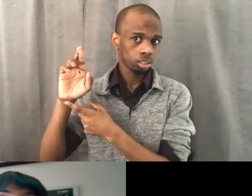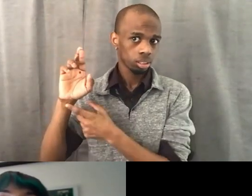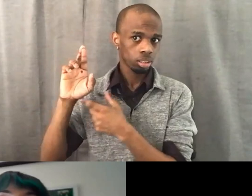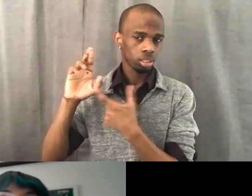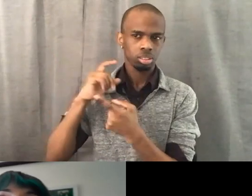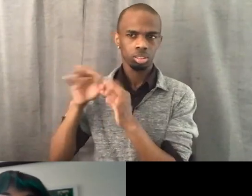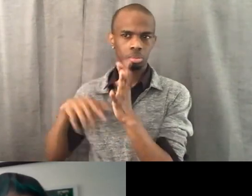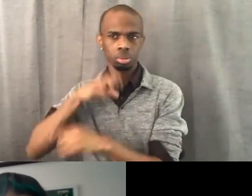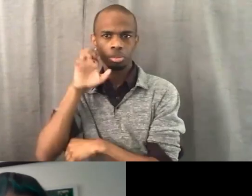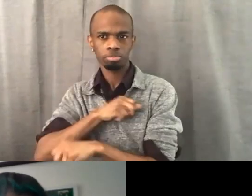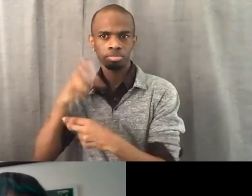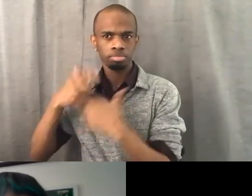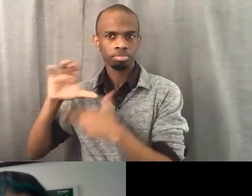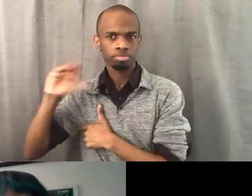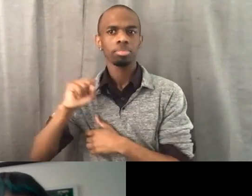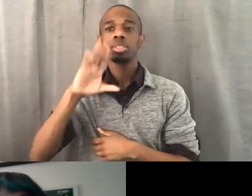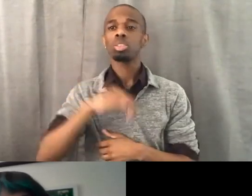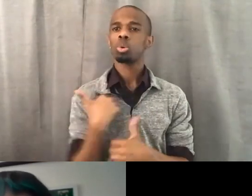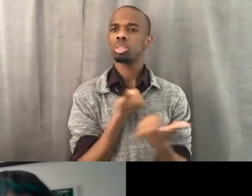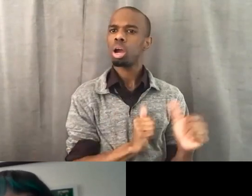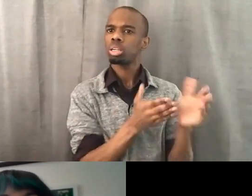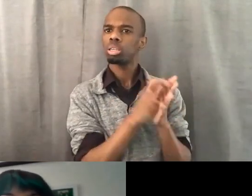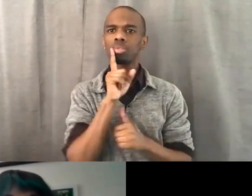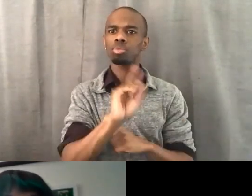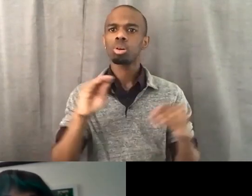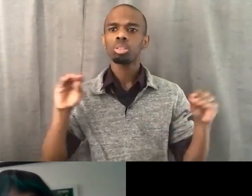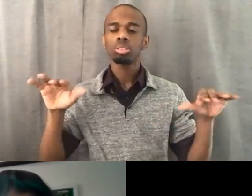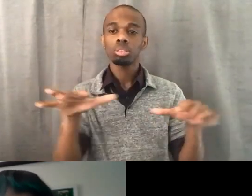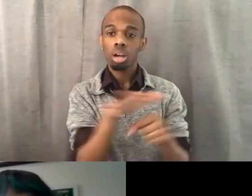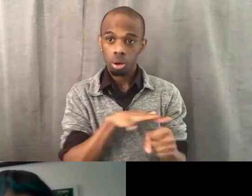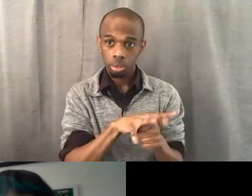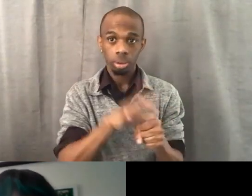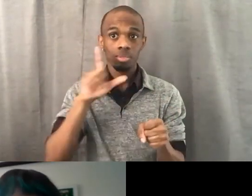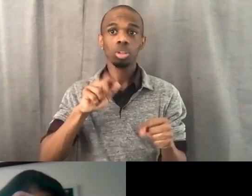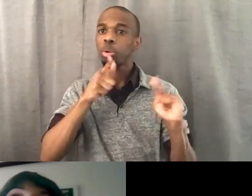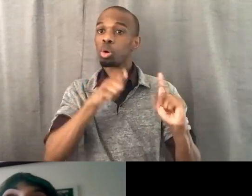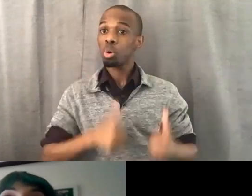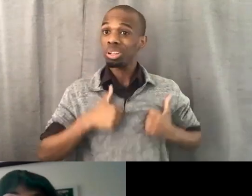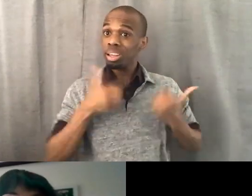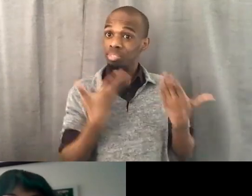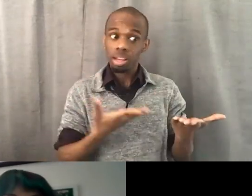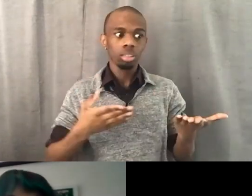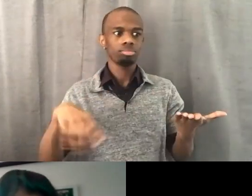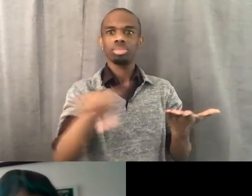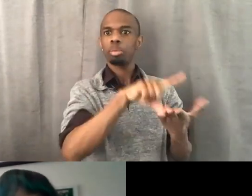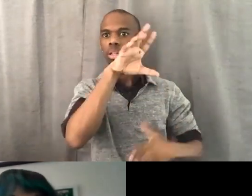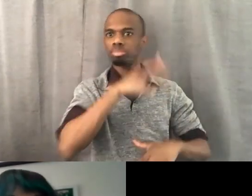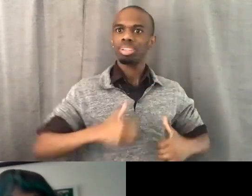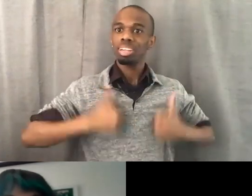to ultimately have the resident. The land trust will own the land for many, many years. And ultimately the goal is for the tenants